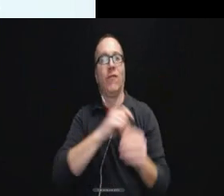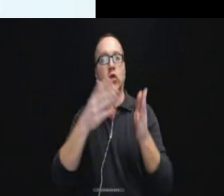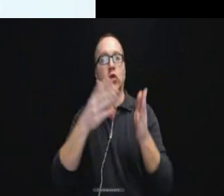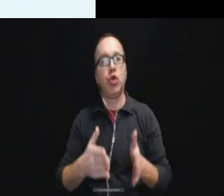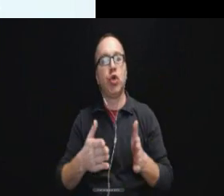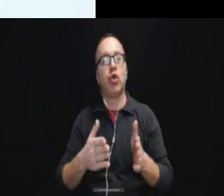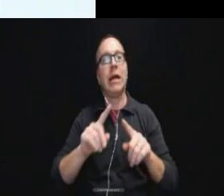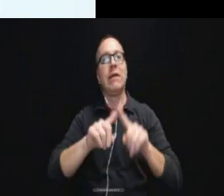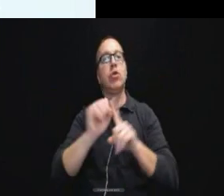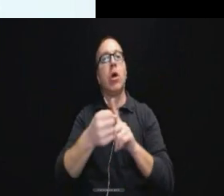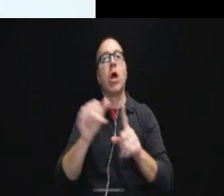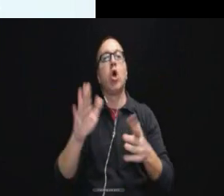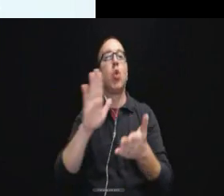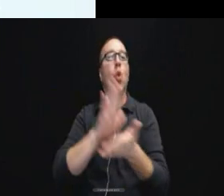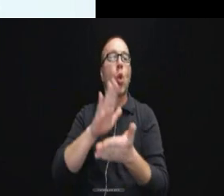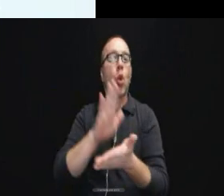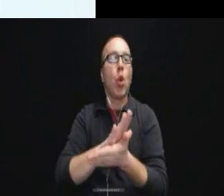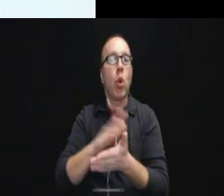like at a school or a police station.